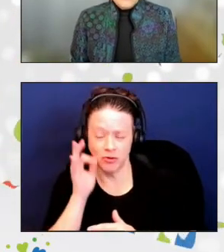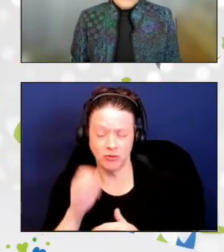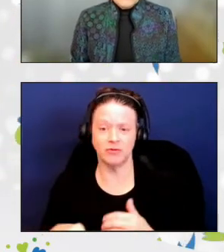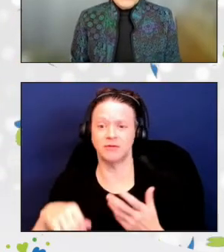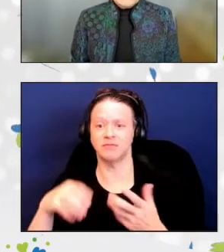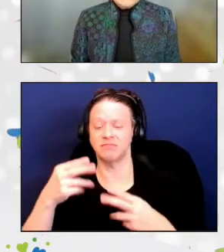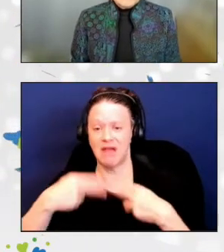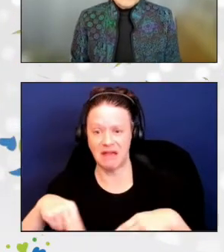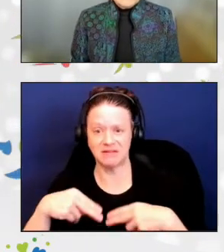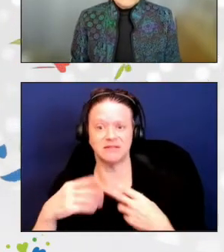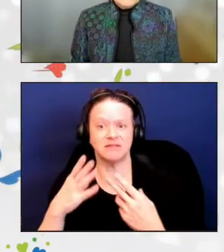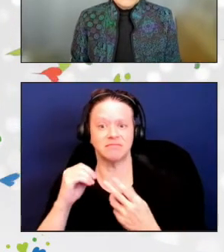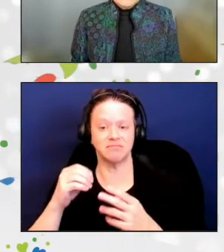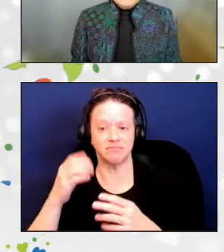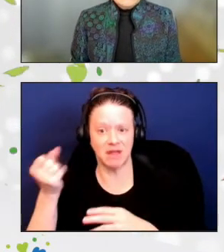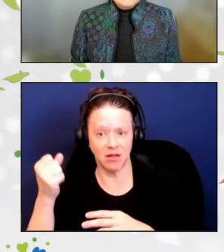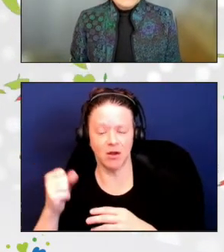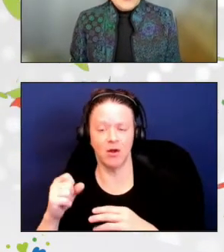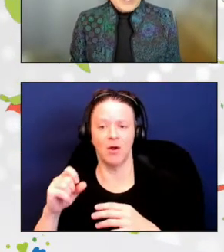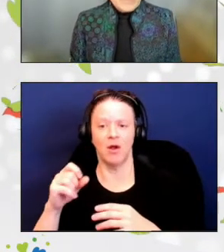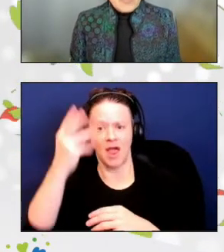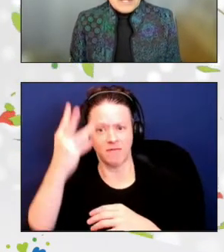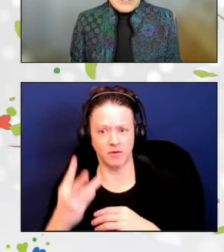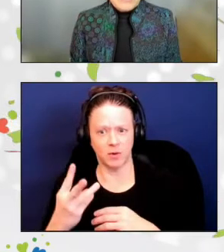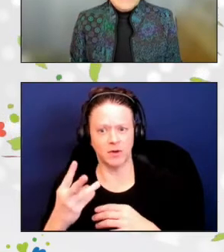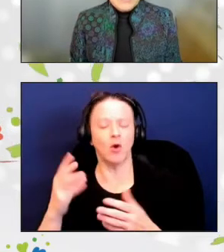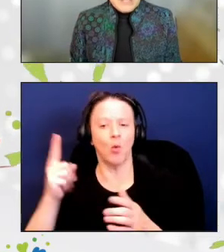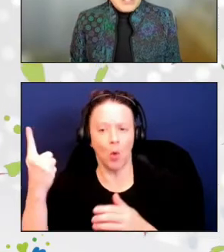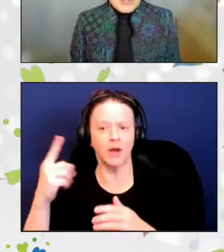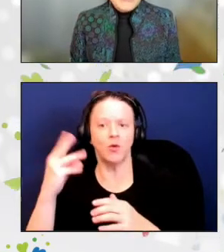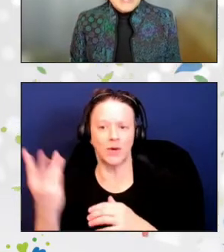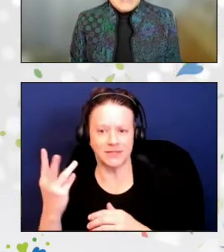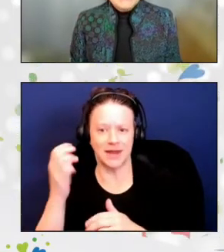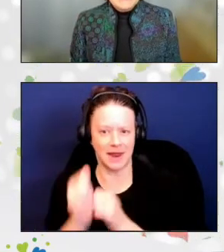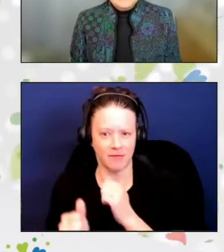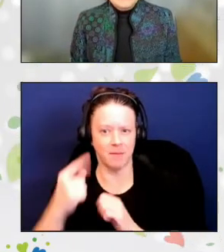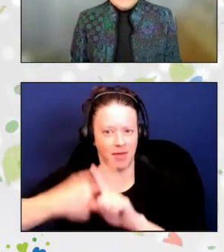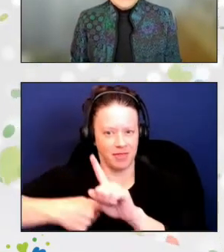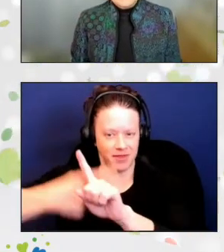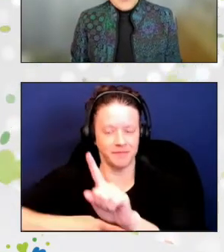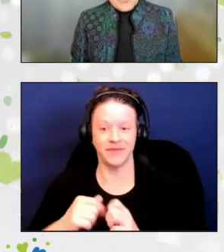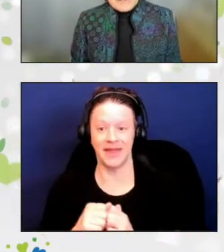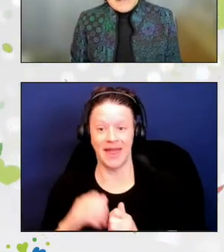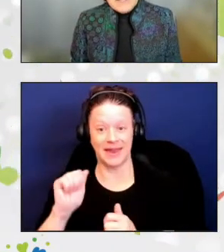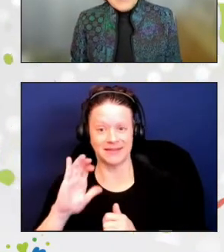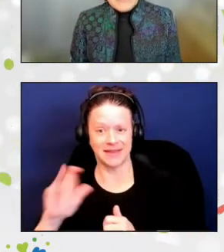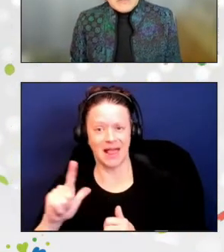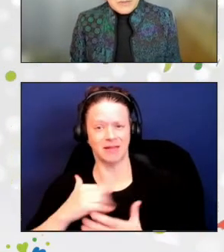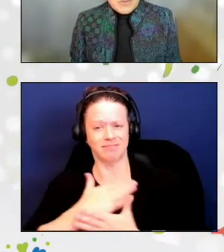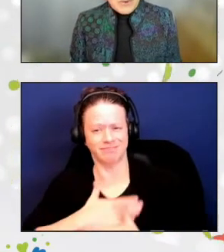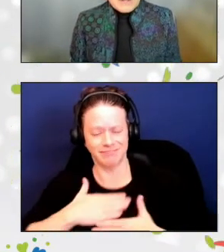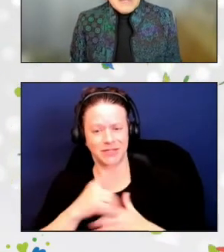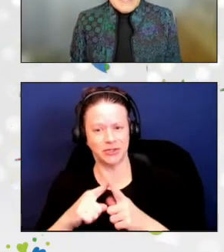one Wednesday a month. It is with great pleasure that ACL presents Corin with this award.